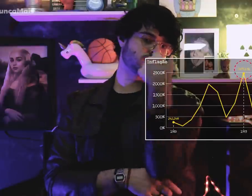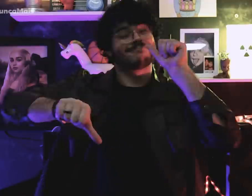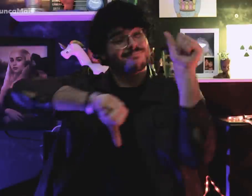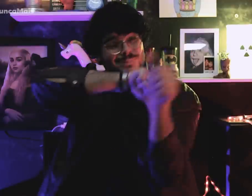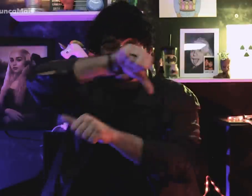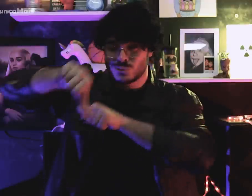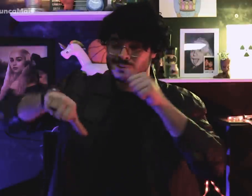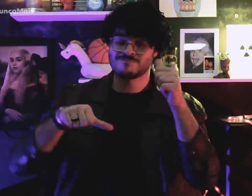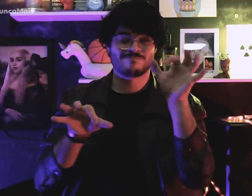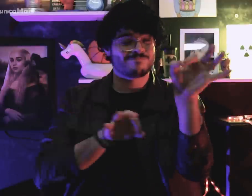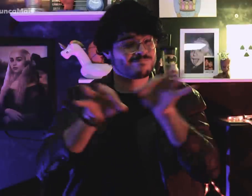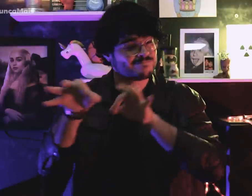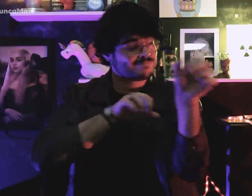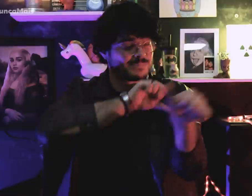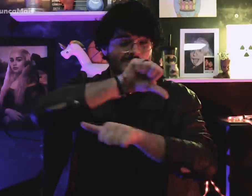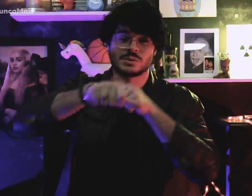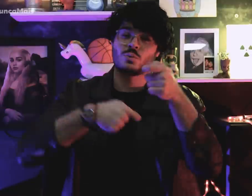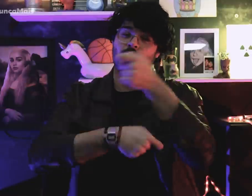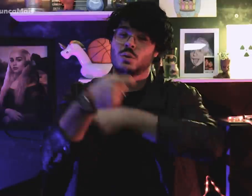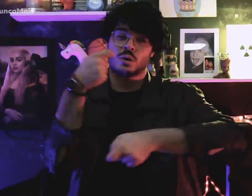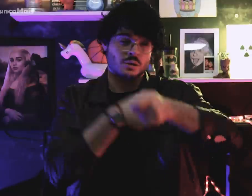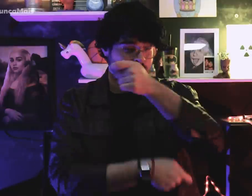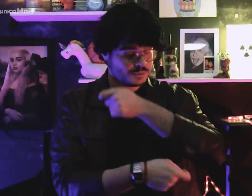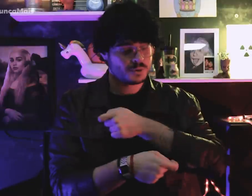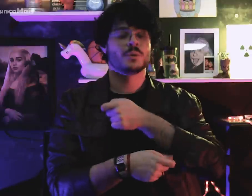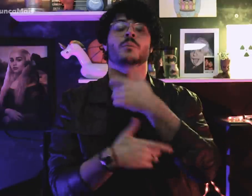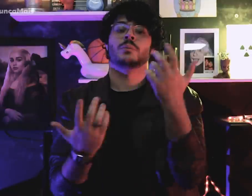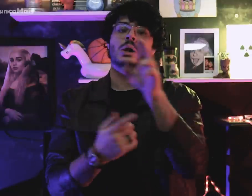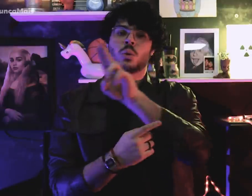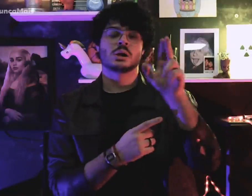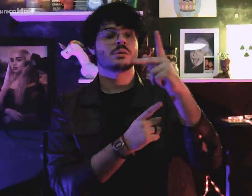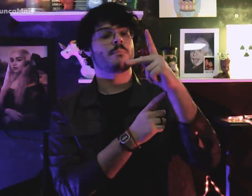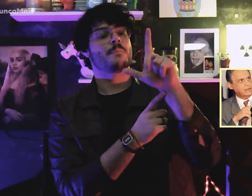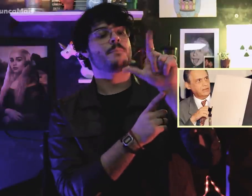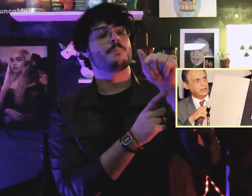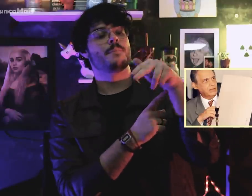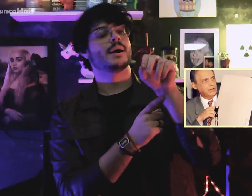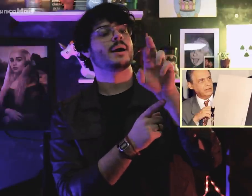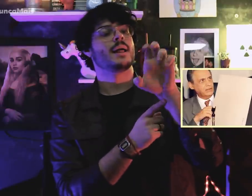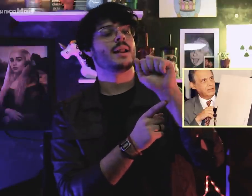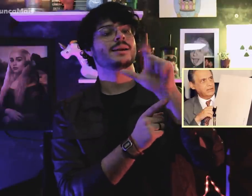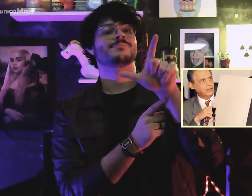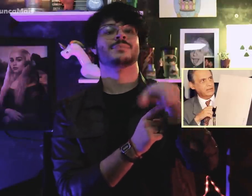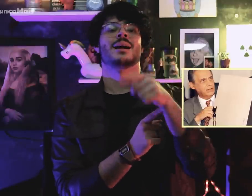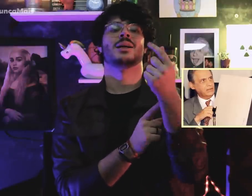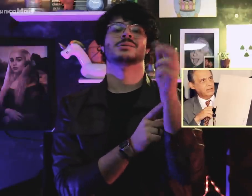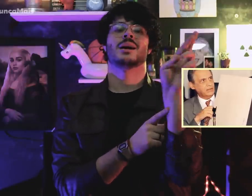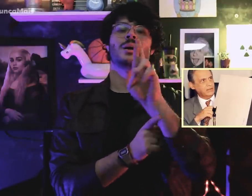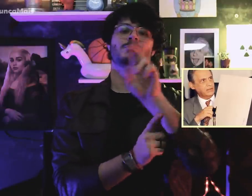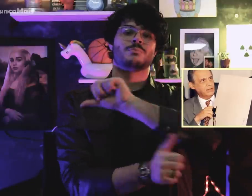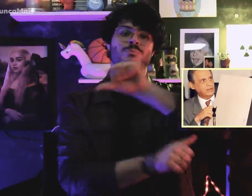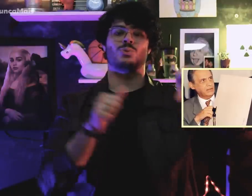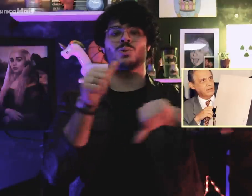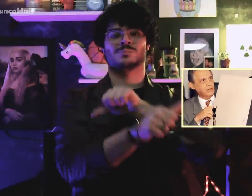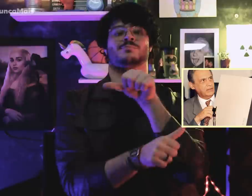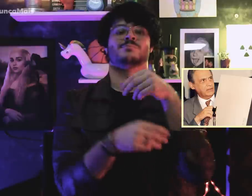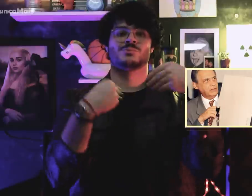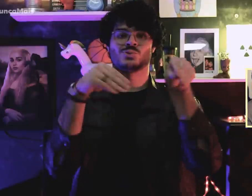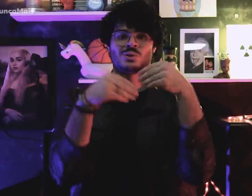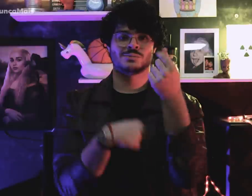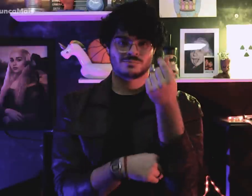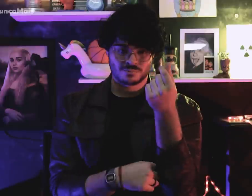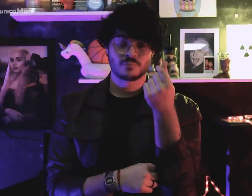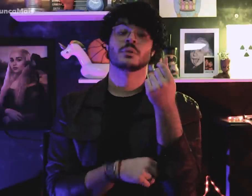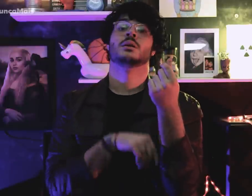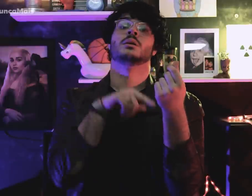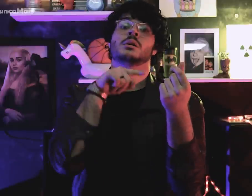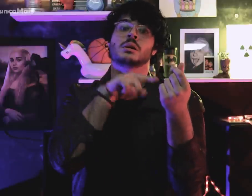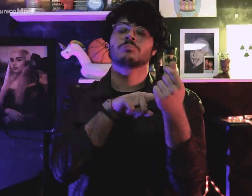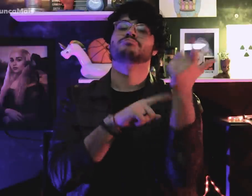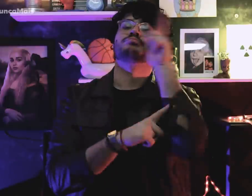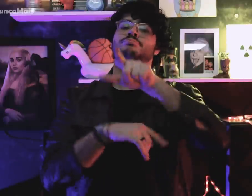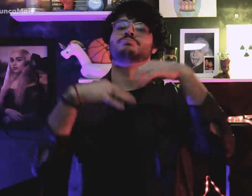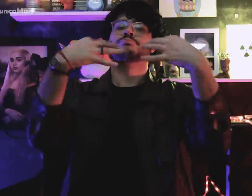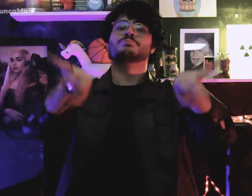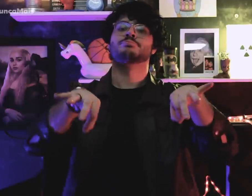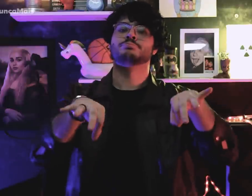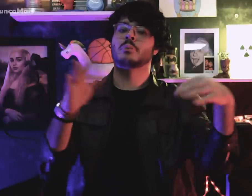O último plano econômico nomeado “Plano Real” criado,